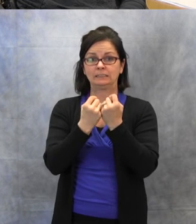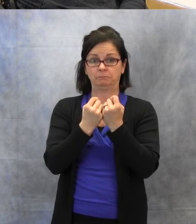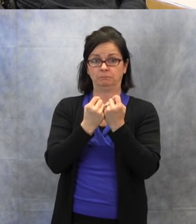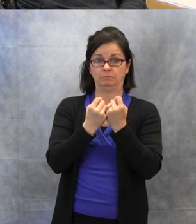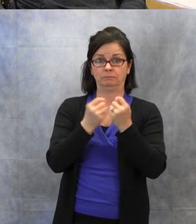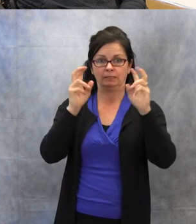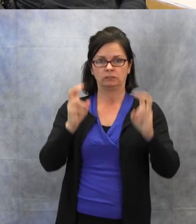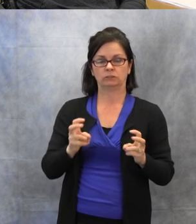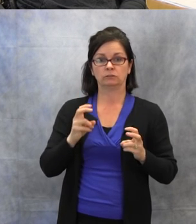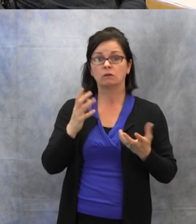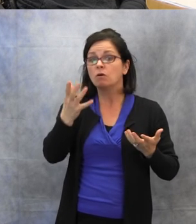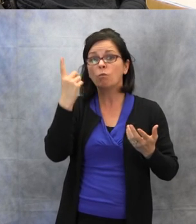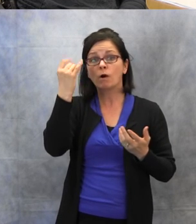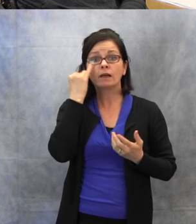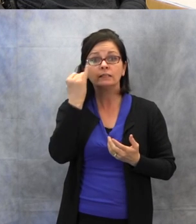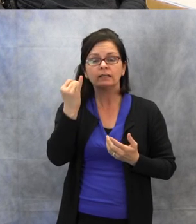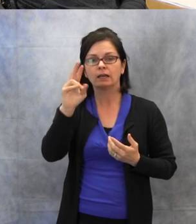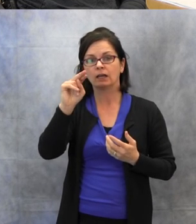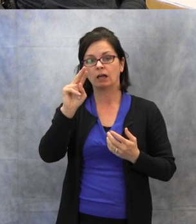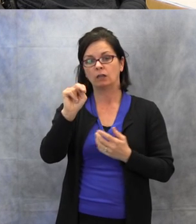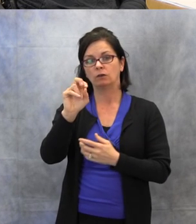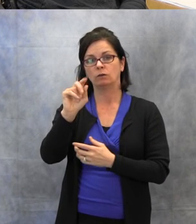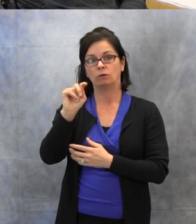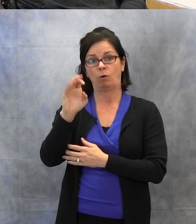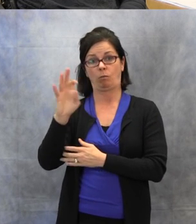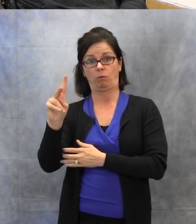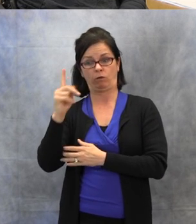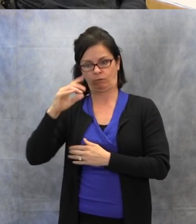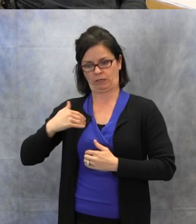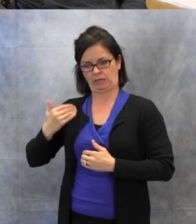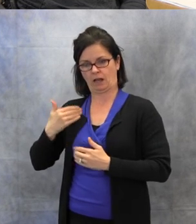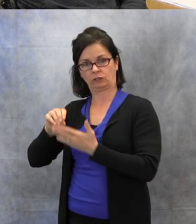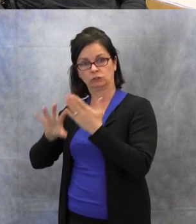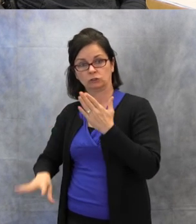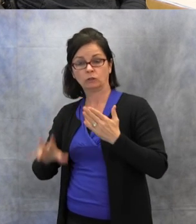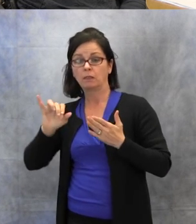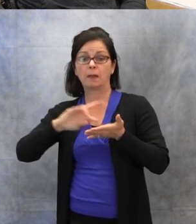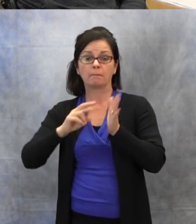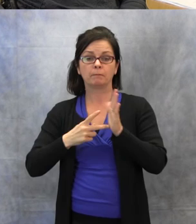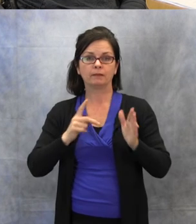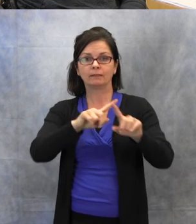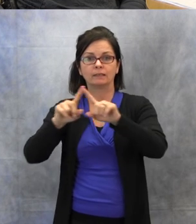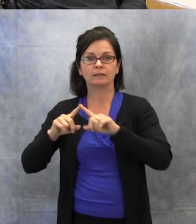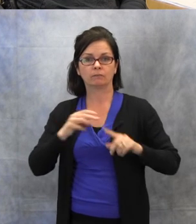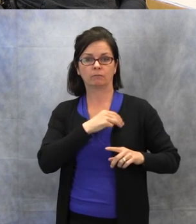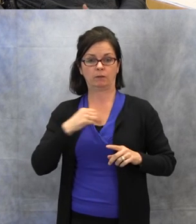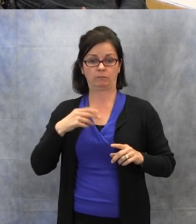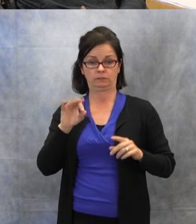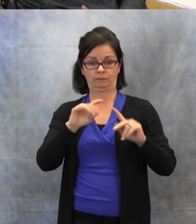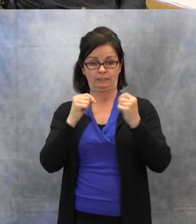for younger students, and then the different members could be writing in that notebook that can go home.